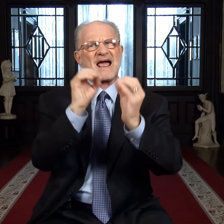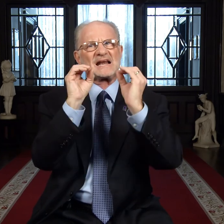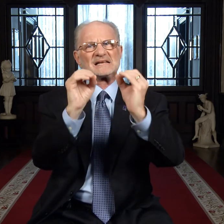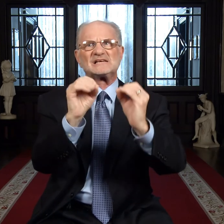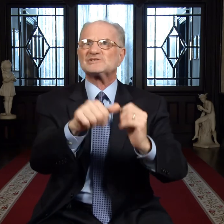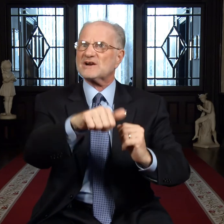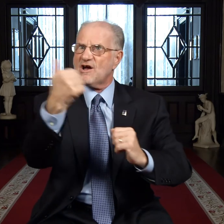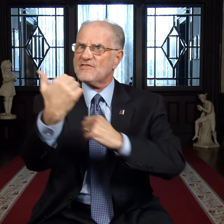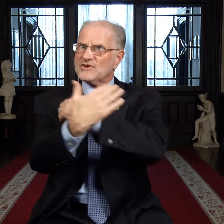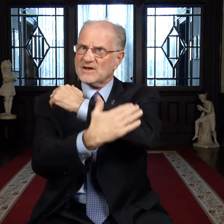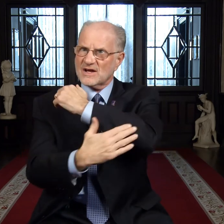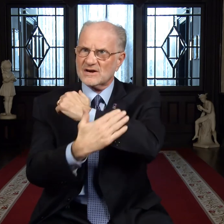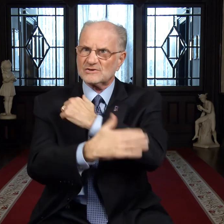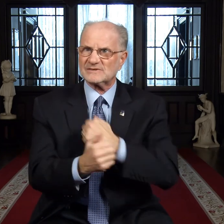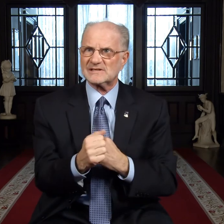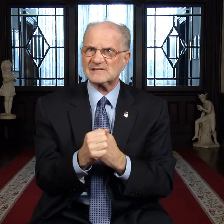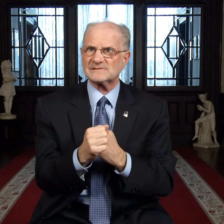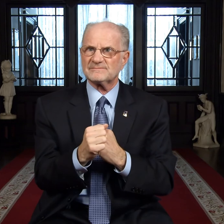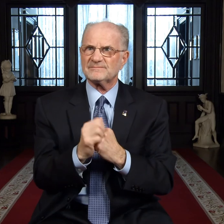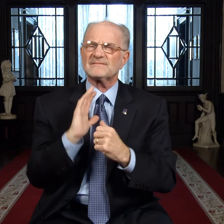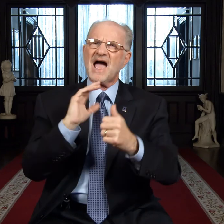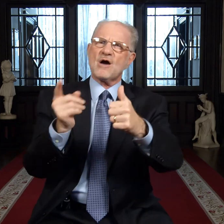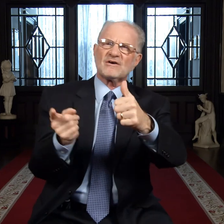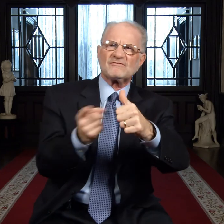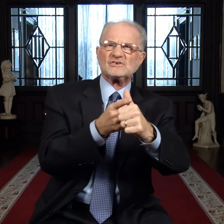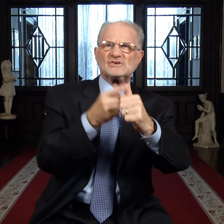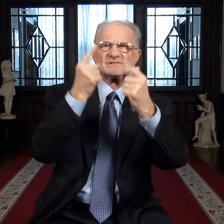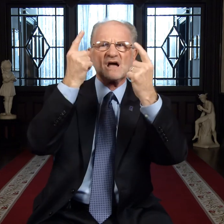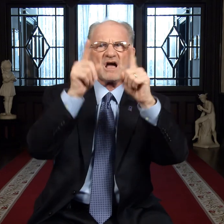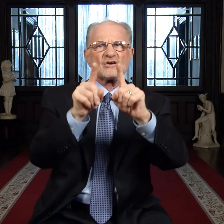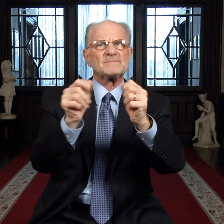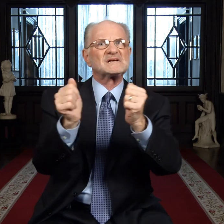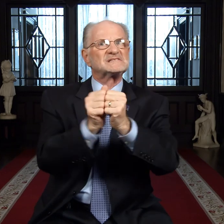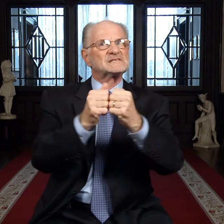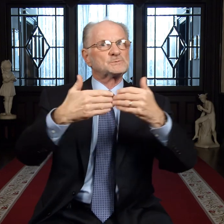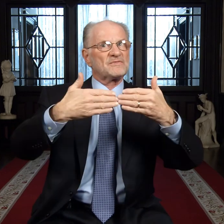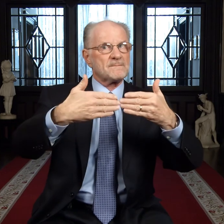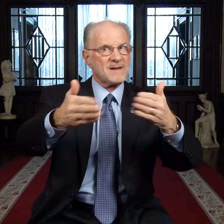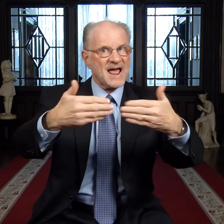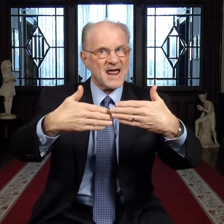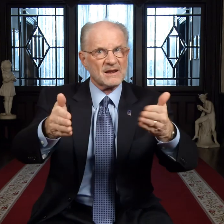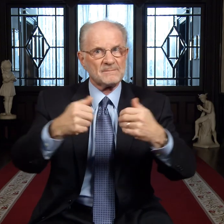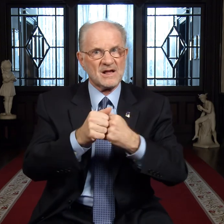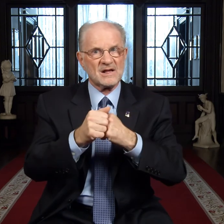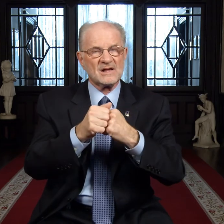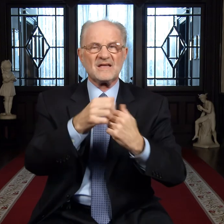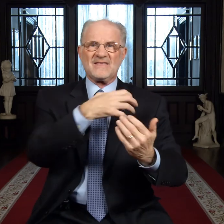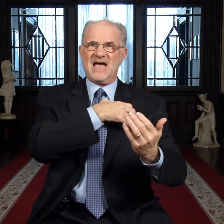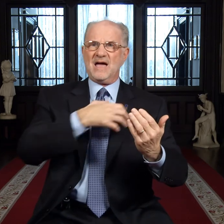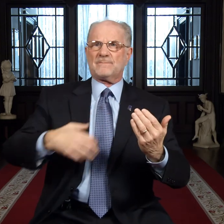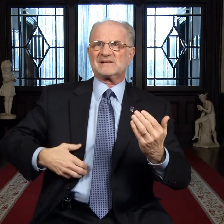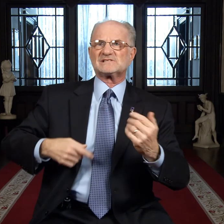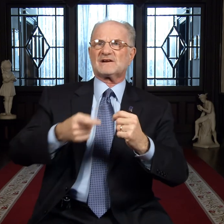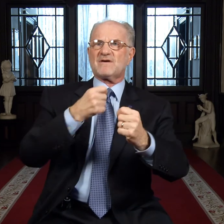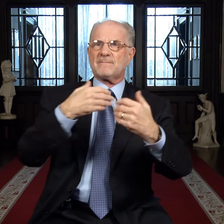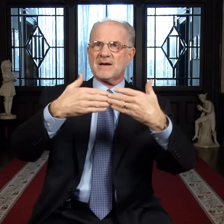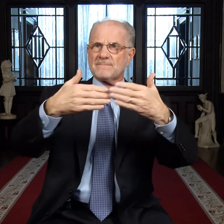to study and teach in other countries. Our first agreement is with Panama.